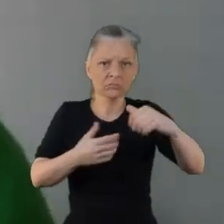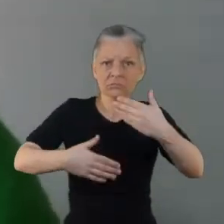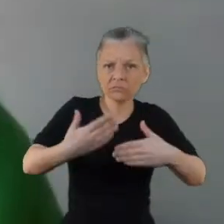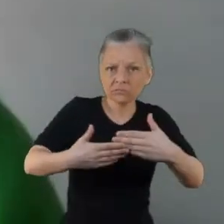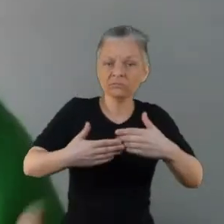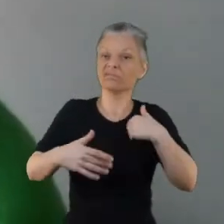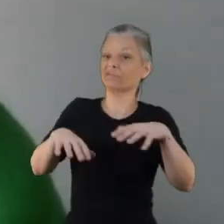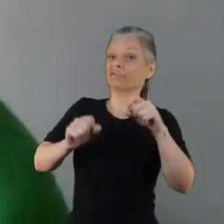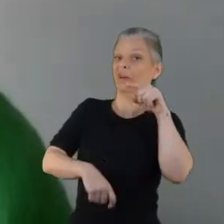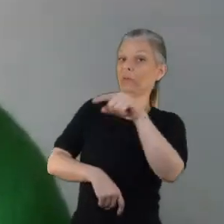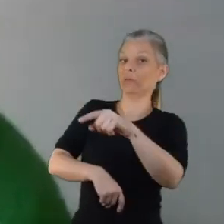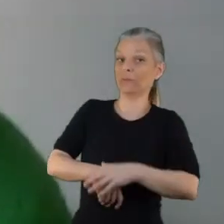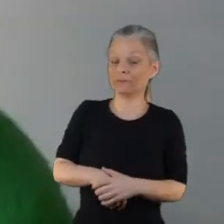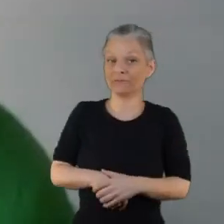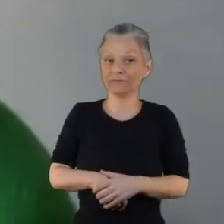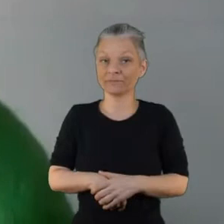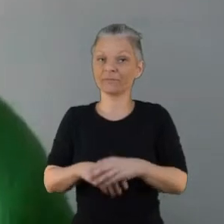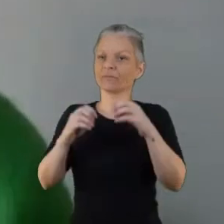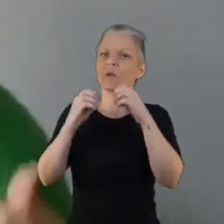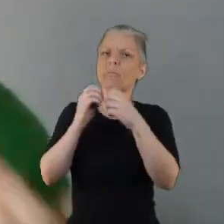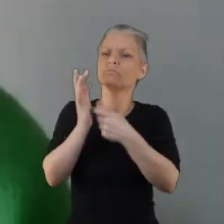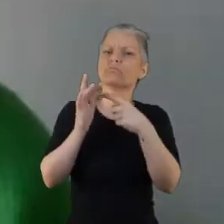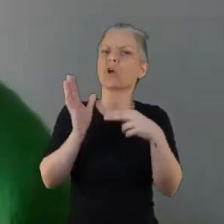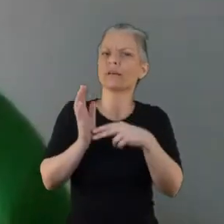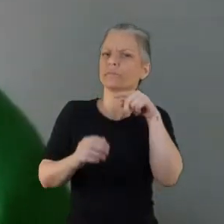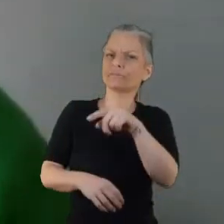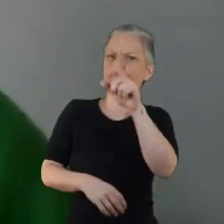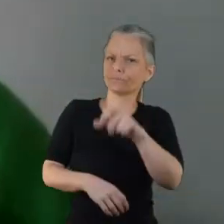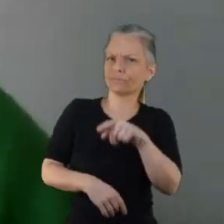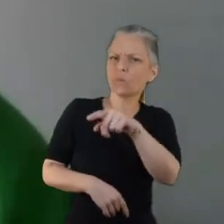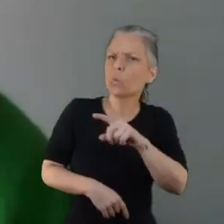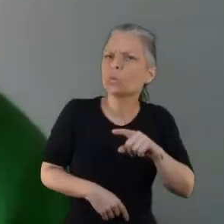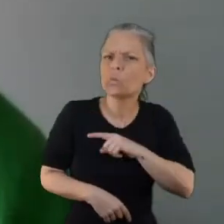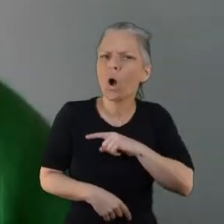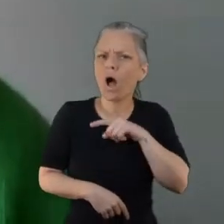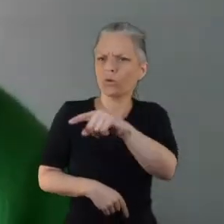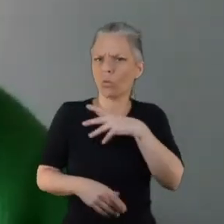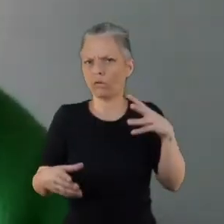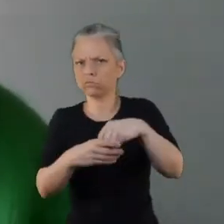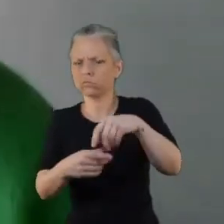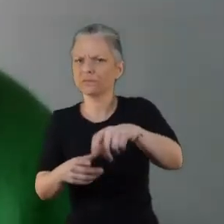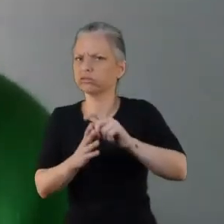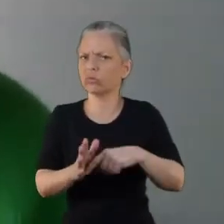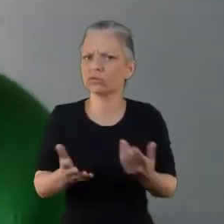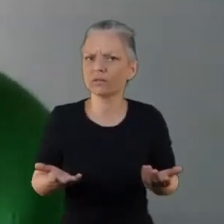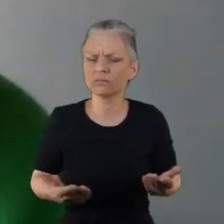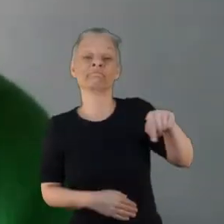as many people involved as possible and also so that people felt like they could make decisions about their involvement in how they take part.